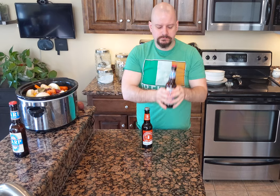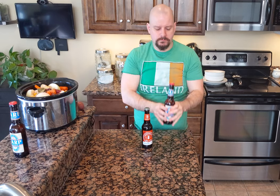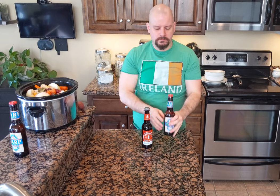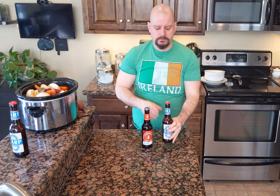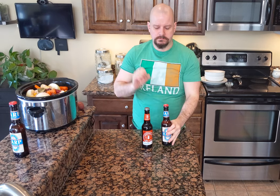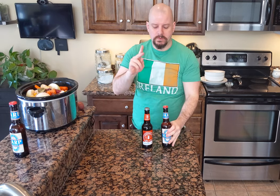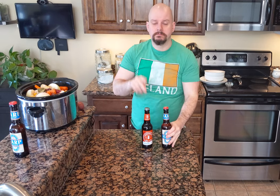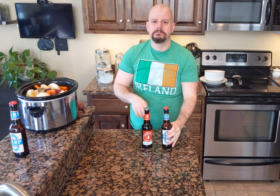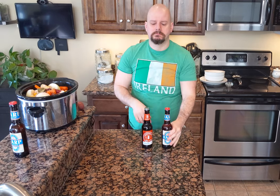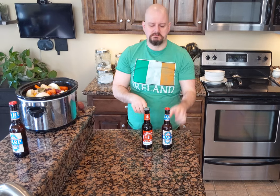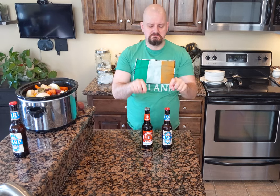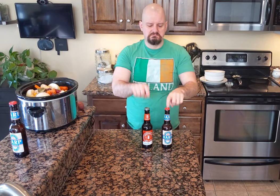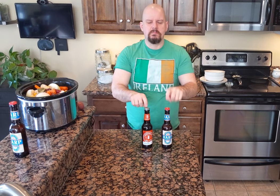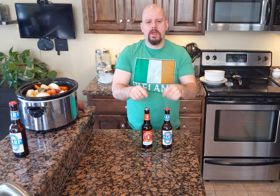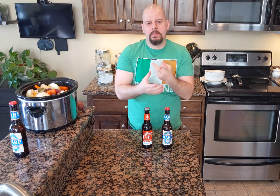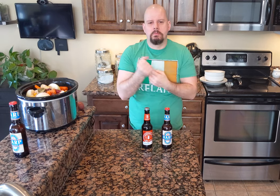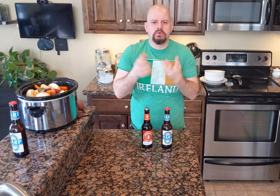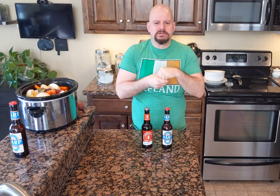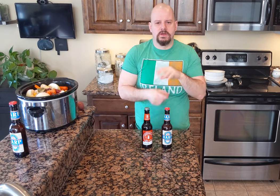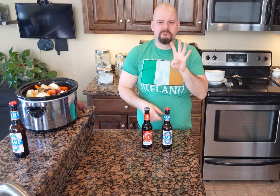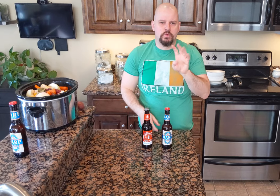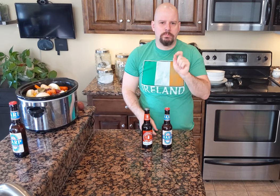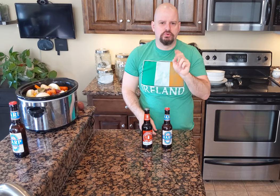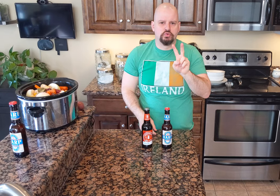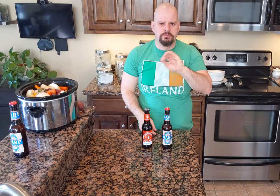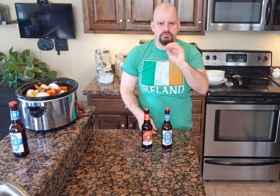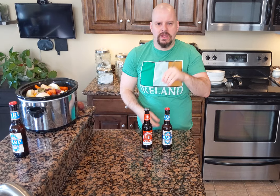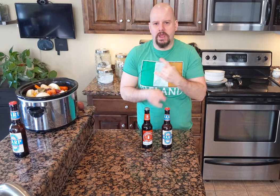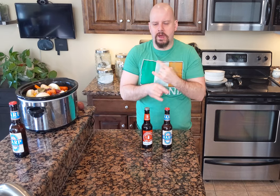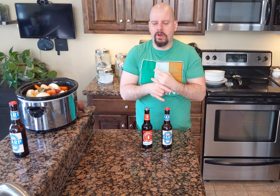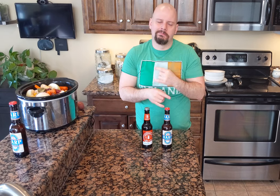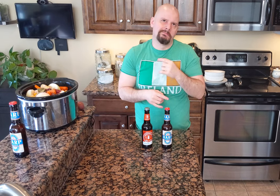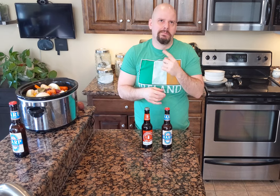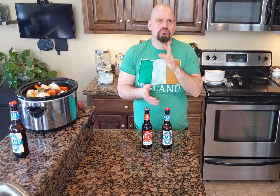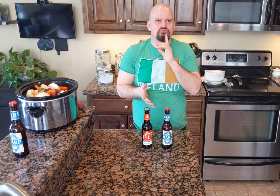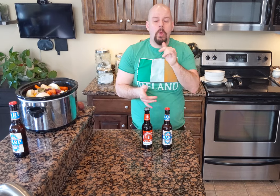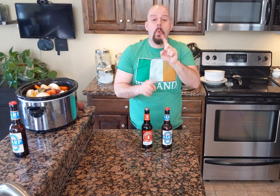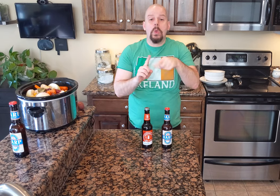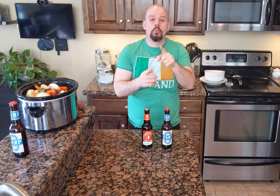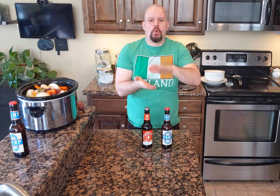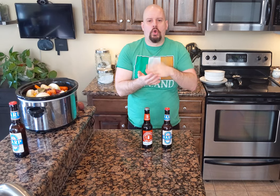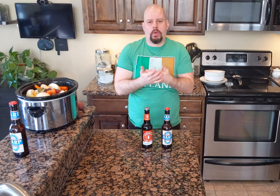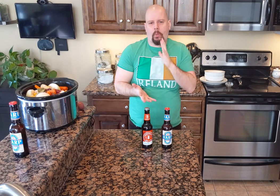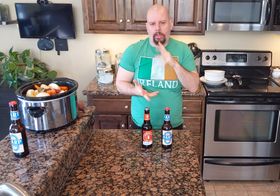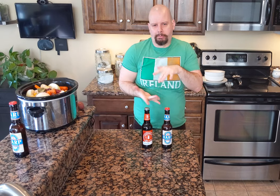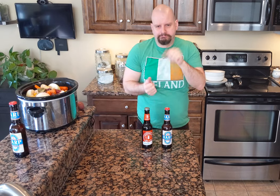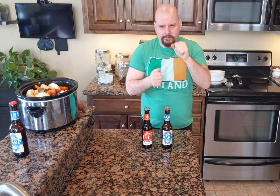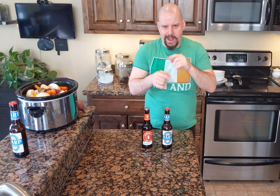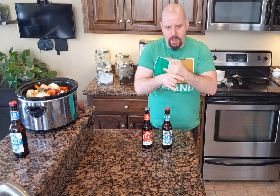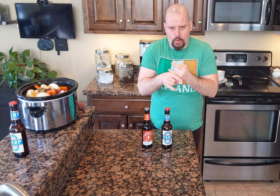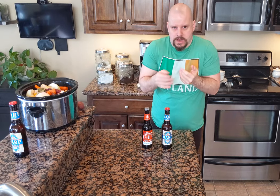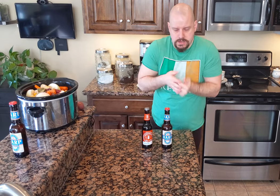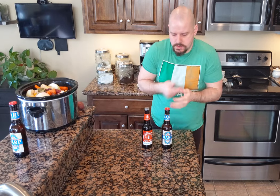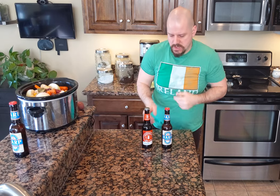they both contain 4.2% of alcohol but when you cook, the alcohol evaporates anyway.